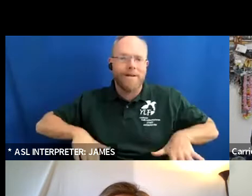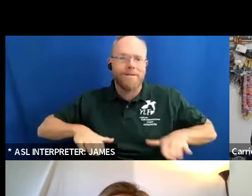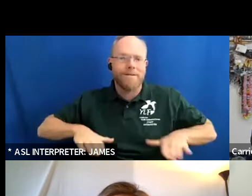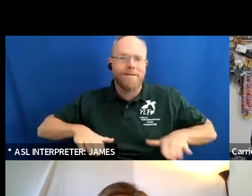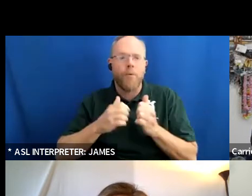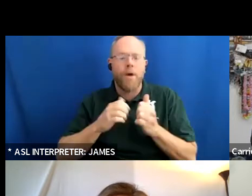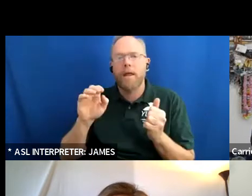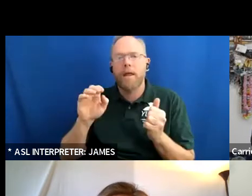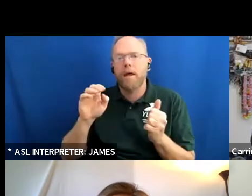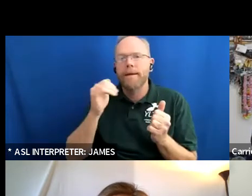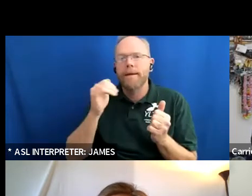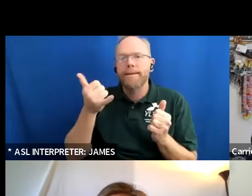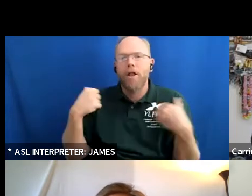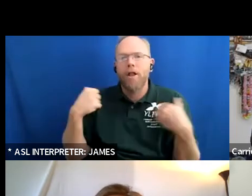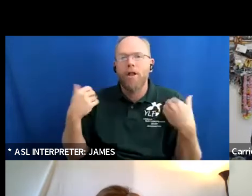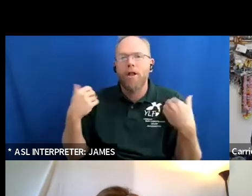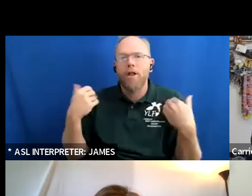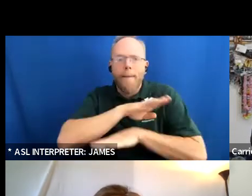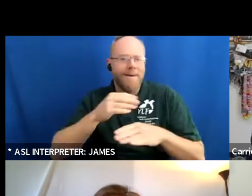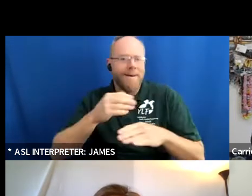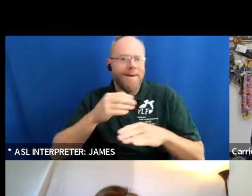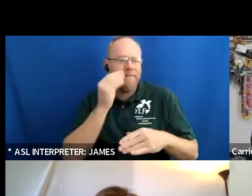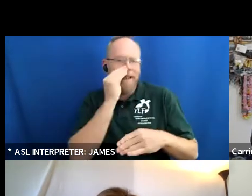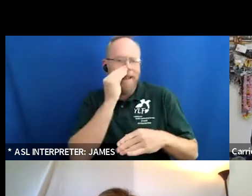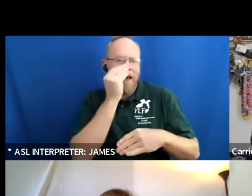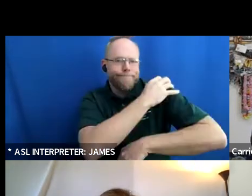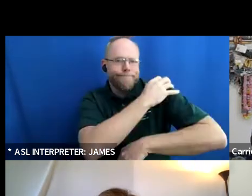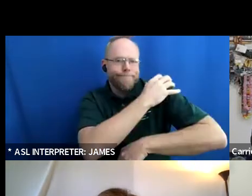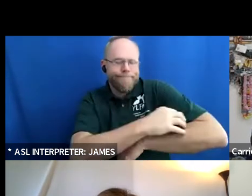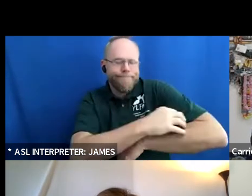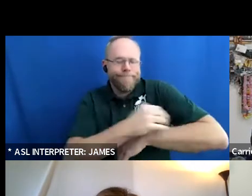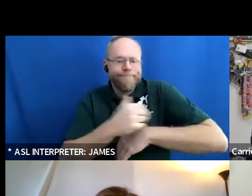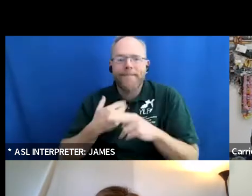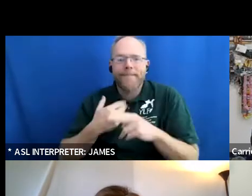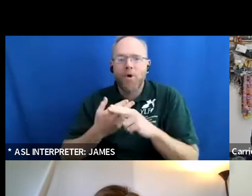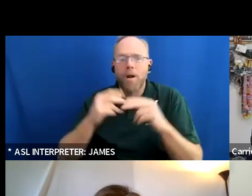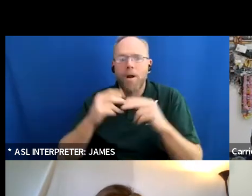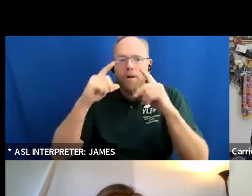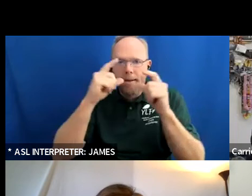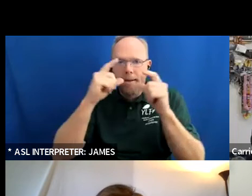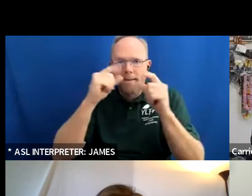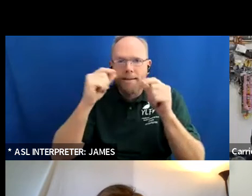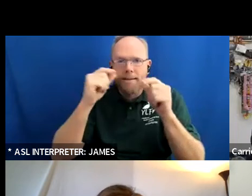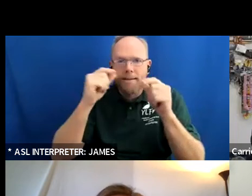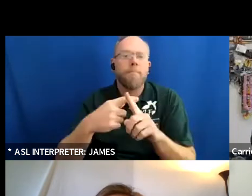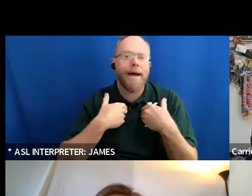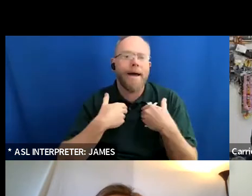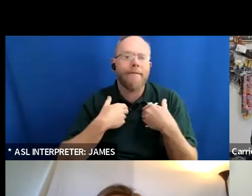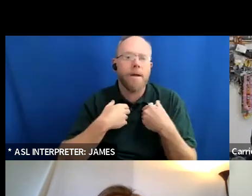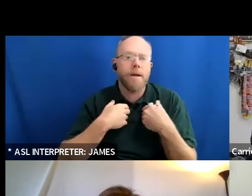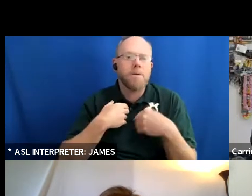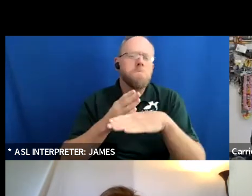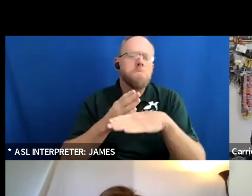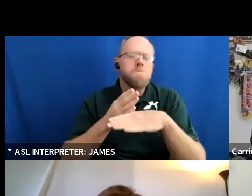flowers all over it i am also wearing glasses and have medium brown length hair and my background